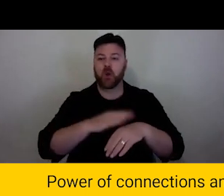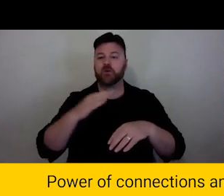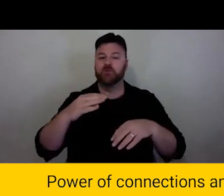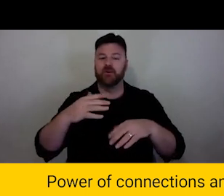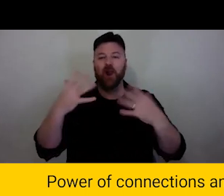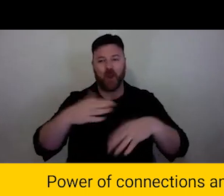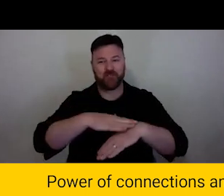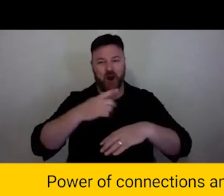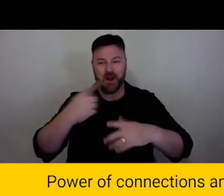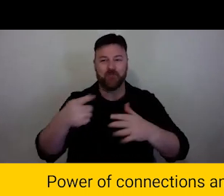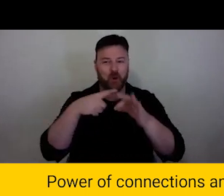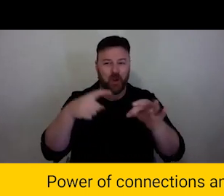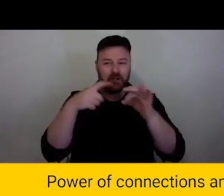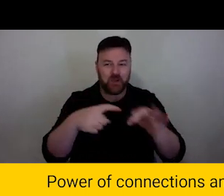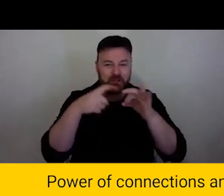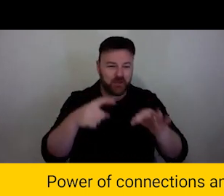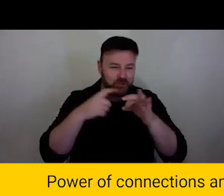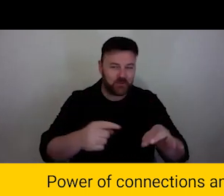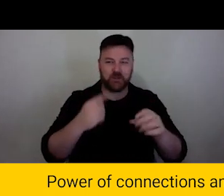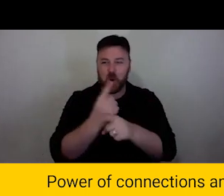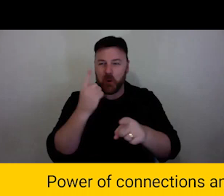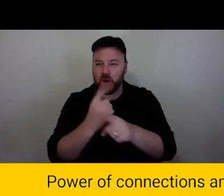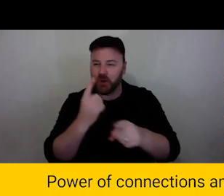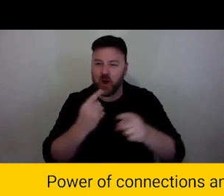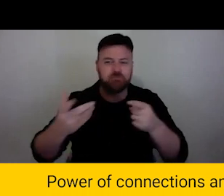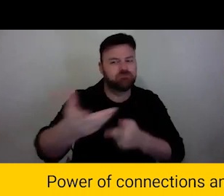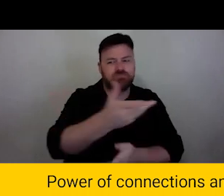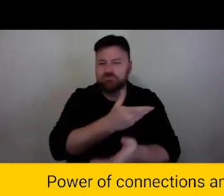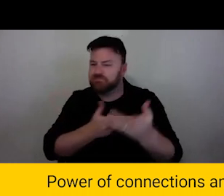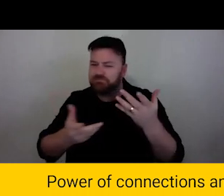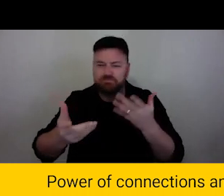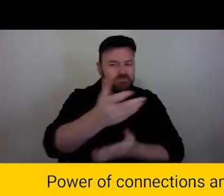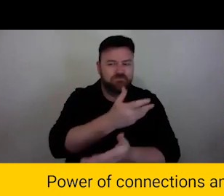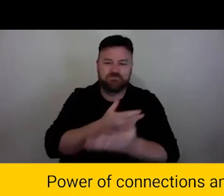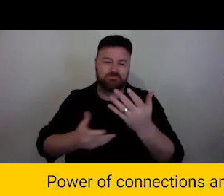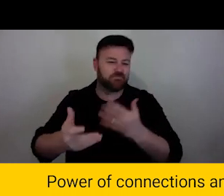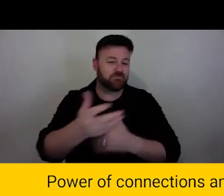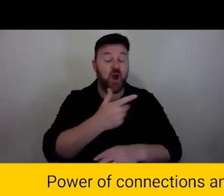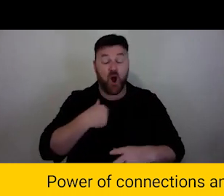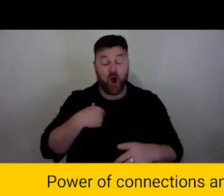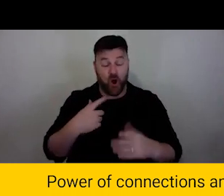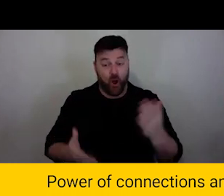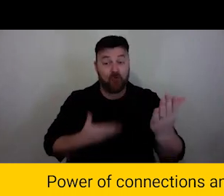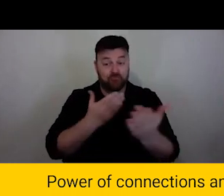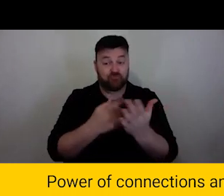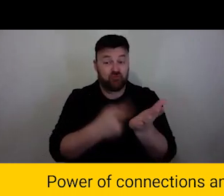talking a lot and nutting things out together and we would rec mend that process to anyone, even though it is challenging. So any kind of